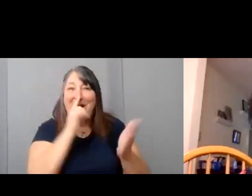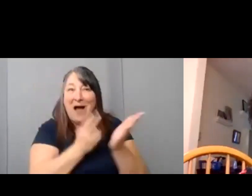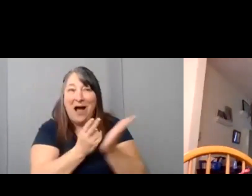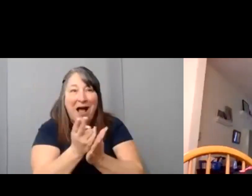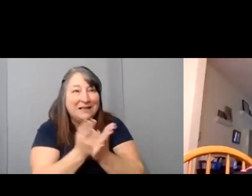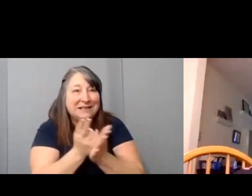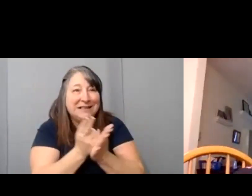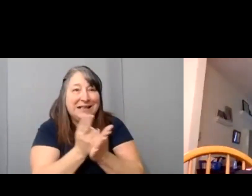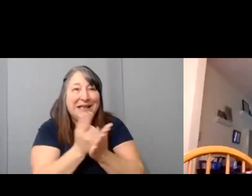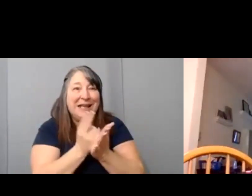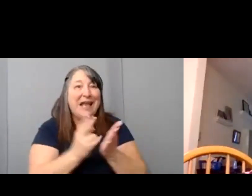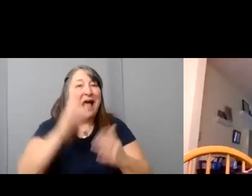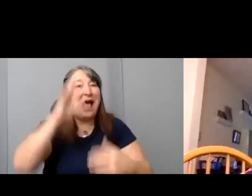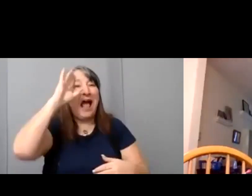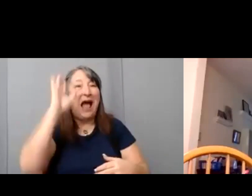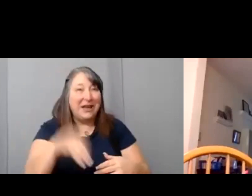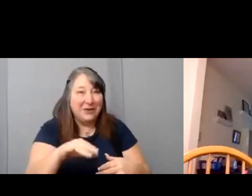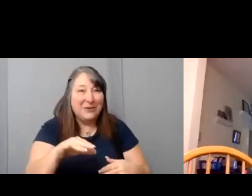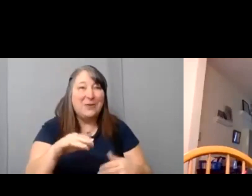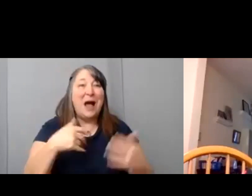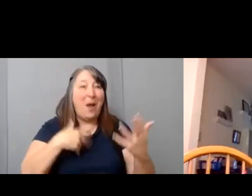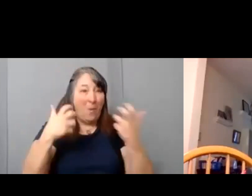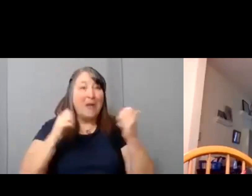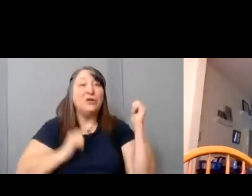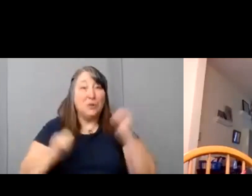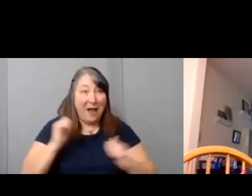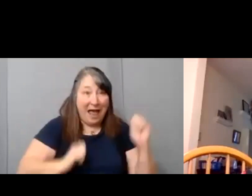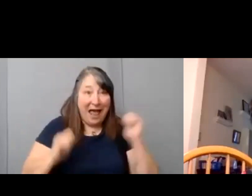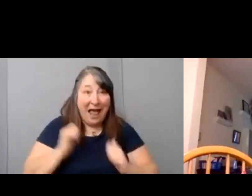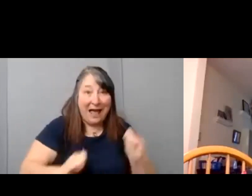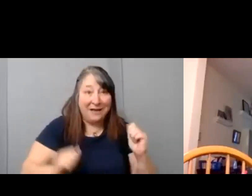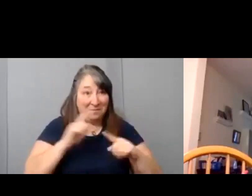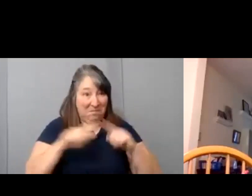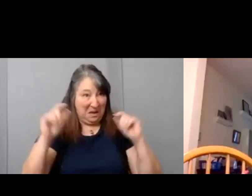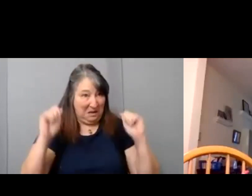I didn't know if I could direct the film.